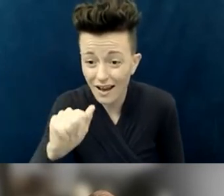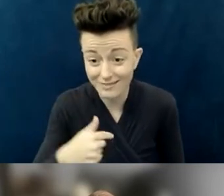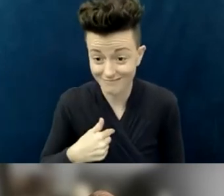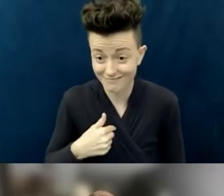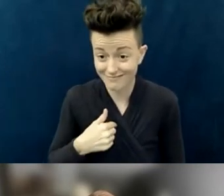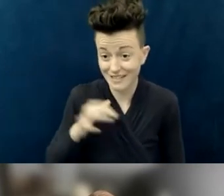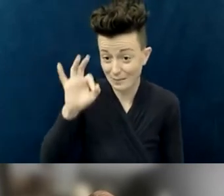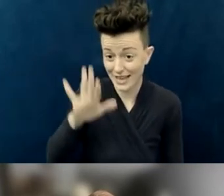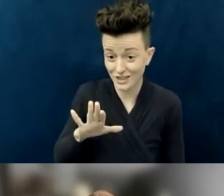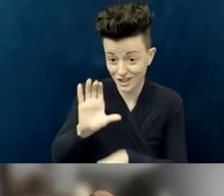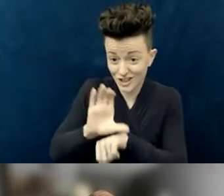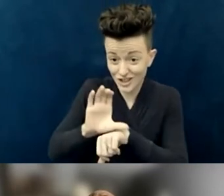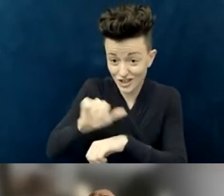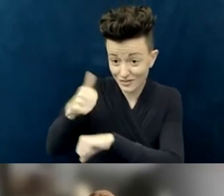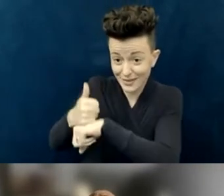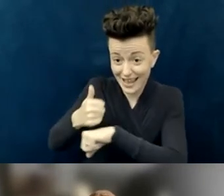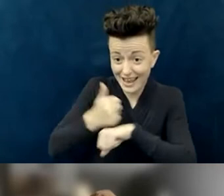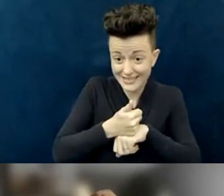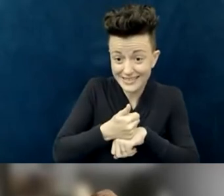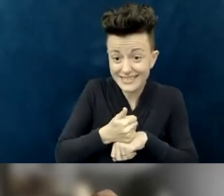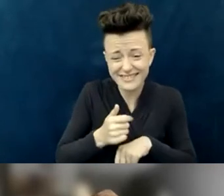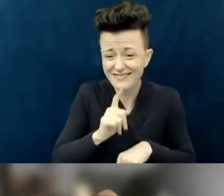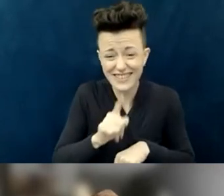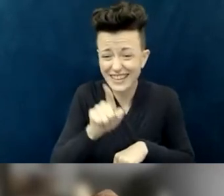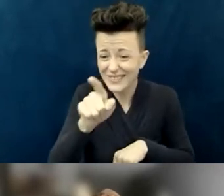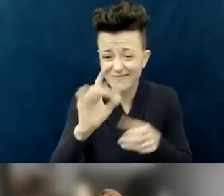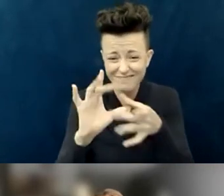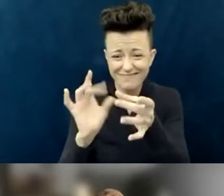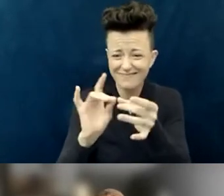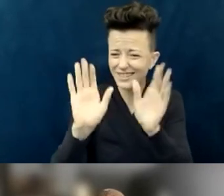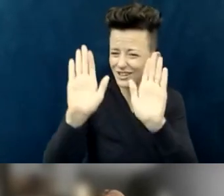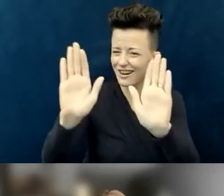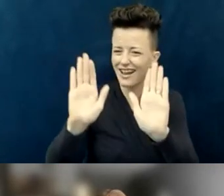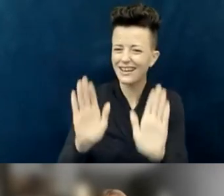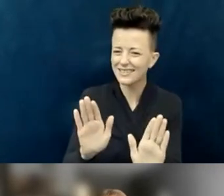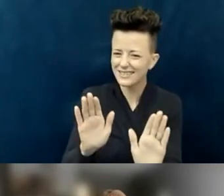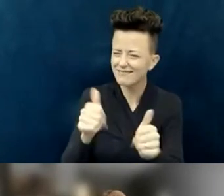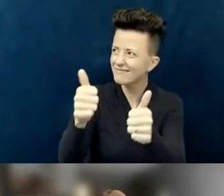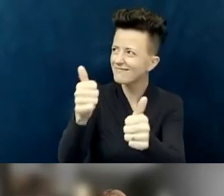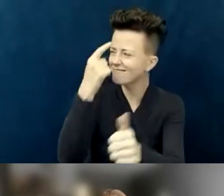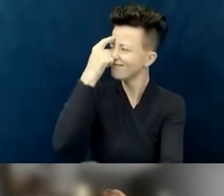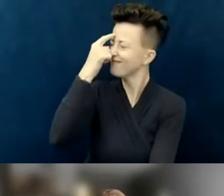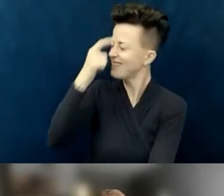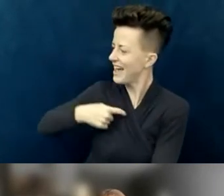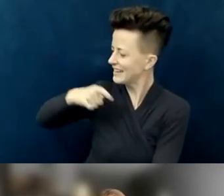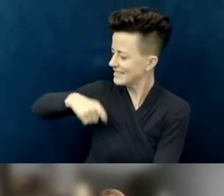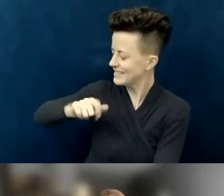that was such a great… I felt like I know what to do: I need to ask the question first. That feels like such an easy,